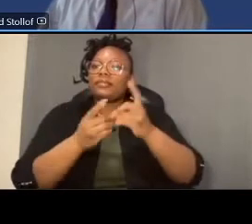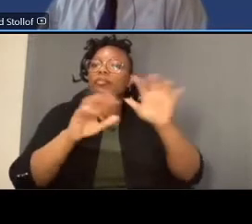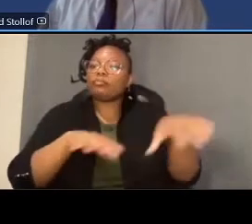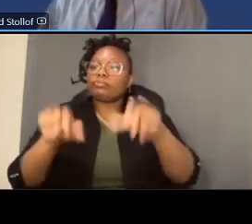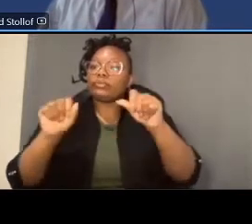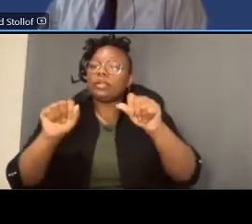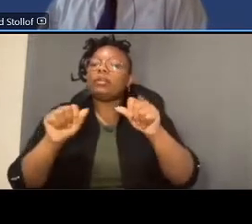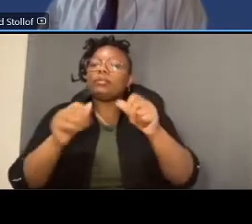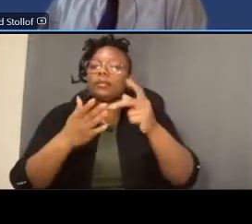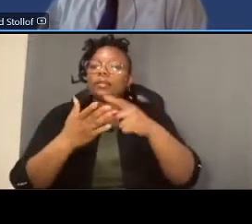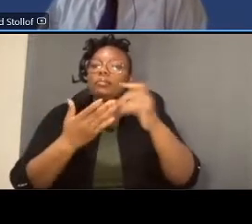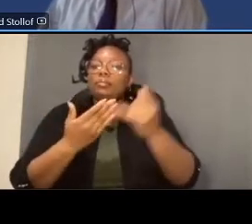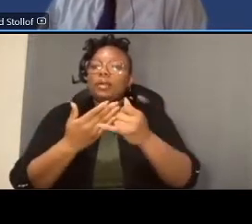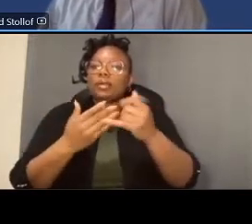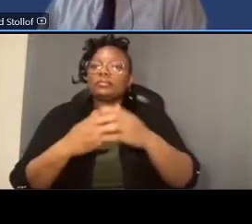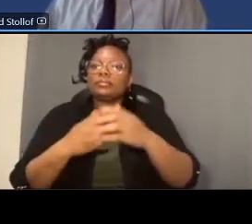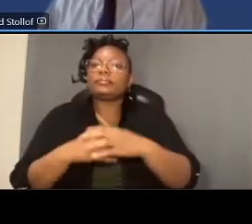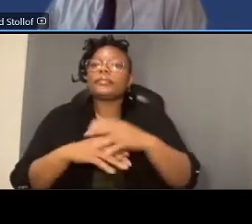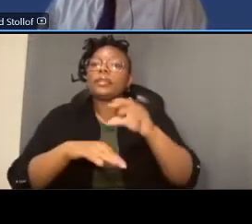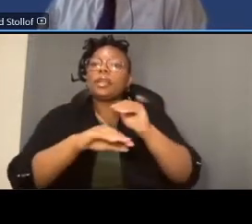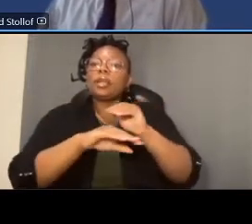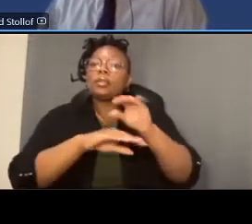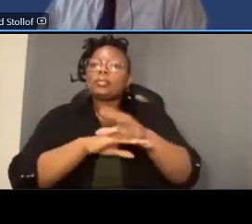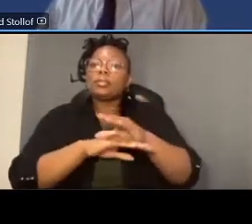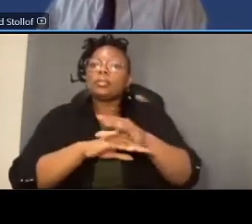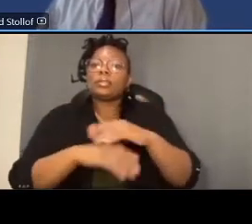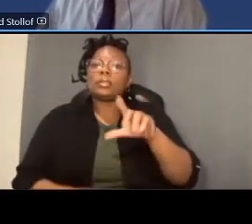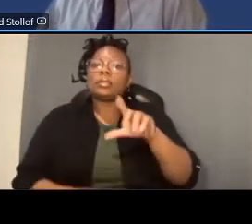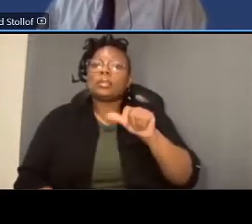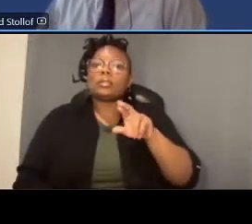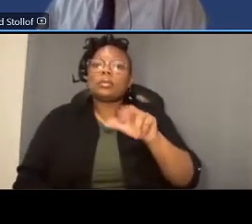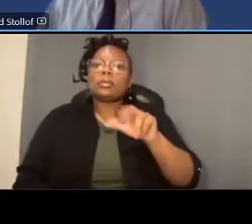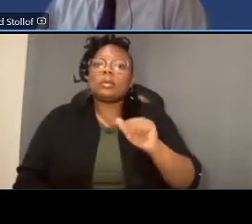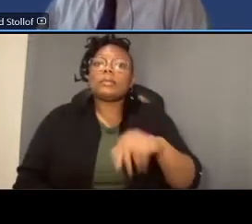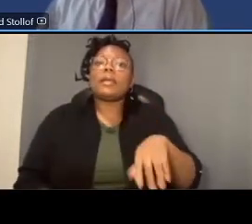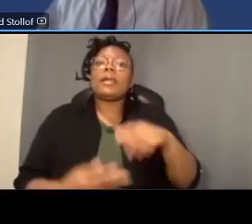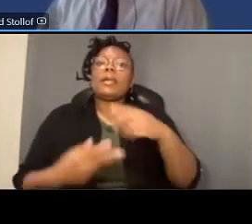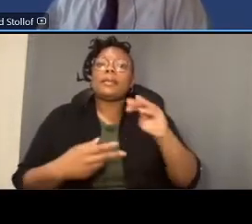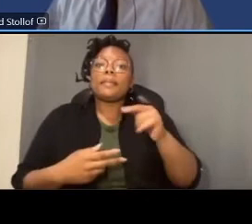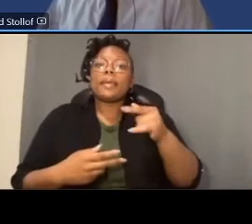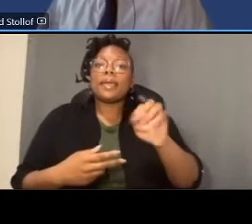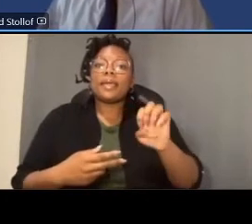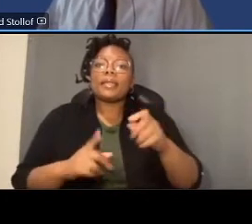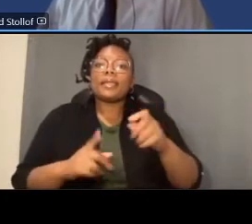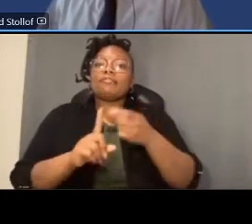our consultants today are laura maheel and maggie stuffman from amt engineering and